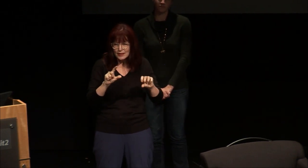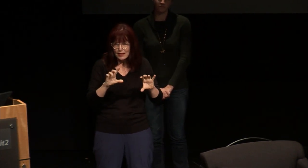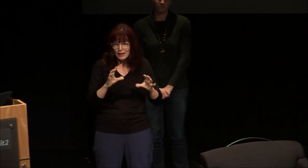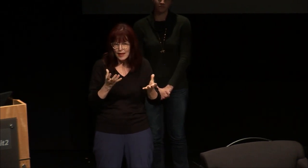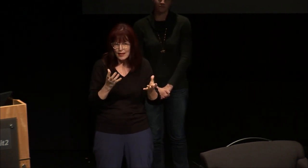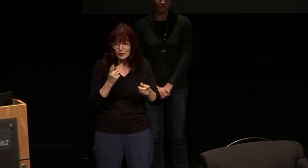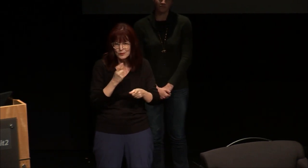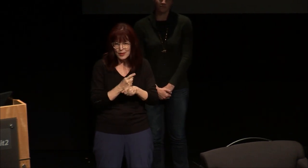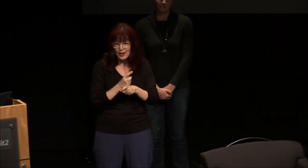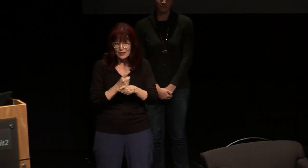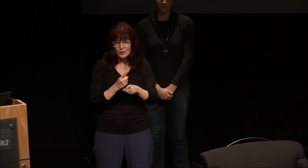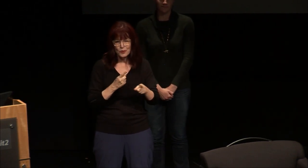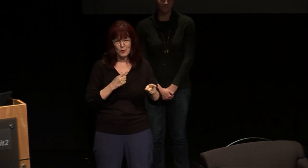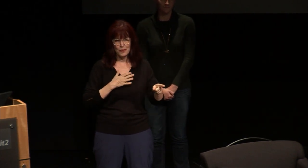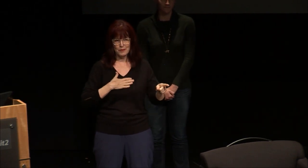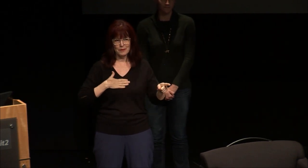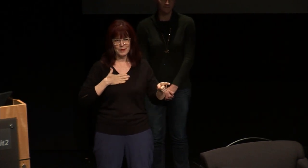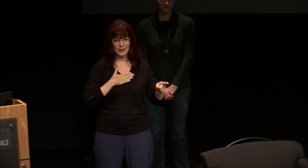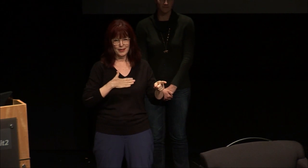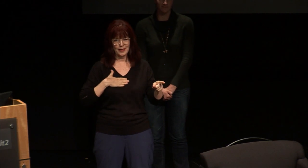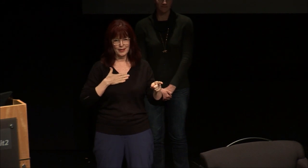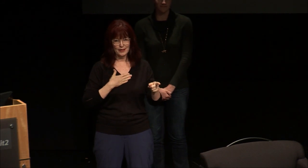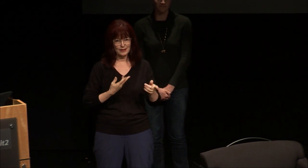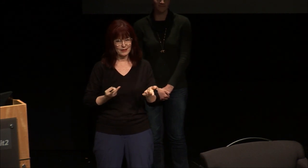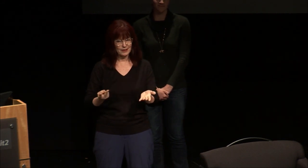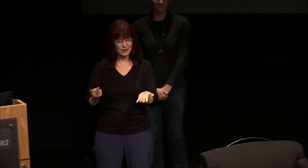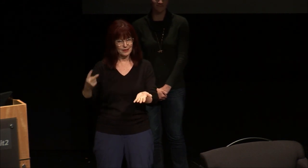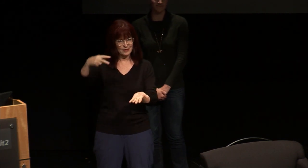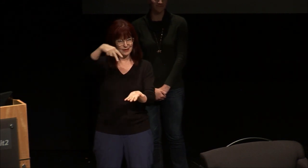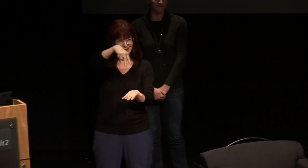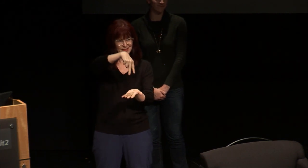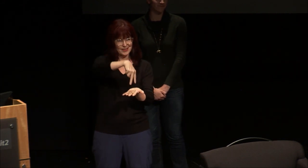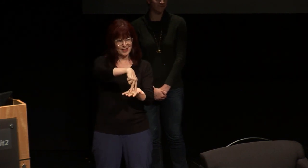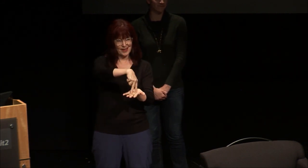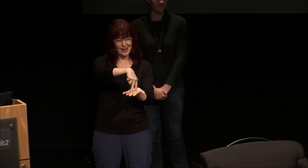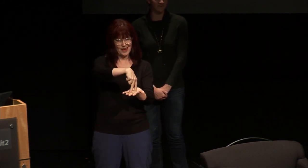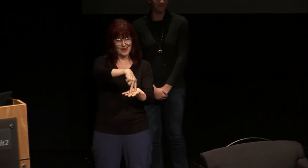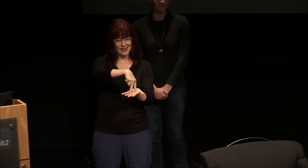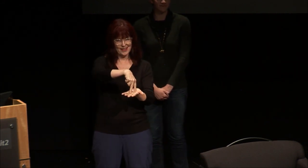already taken some ASL classes am i right please stand if you've taken an